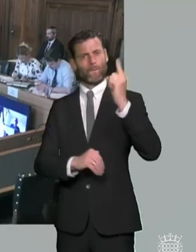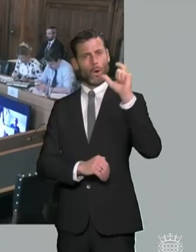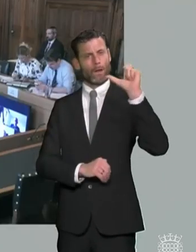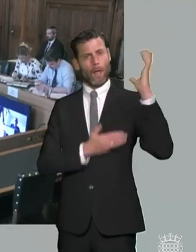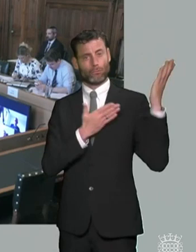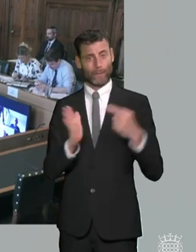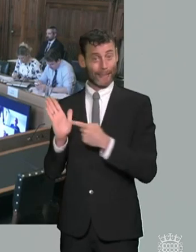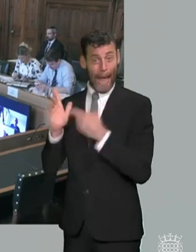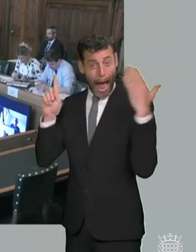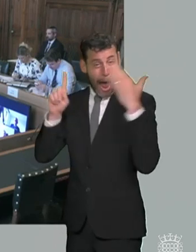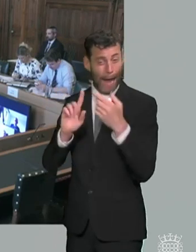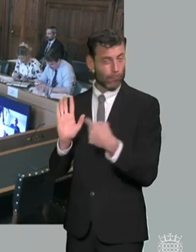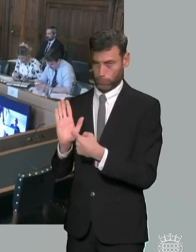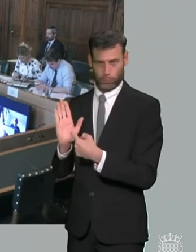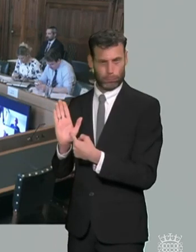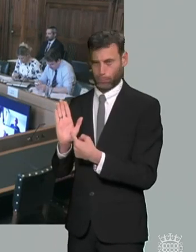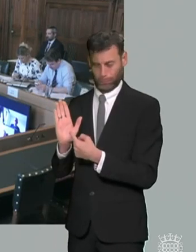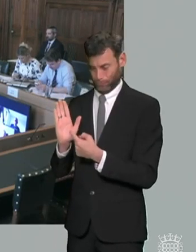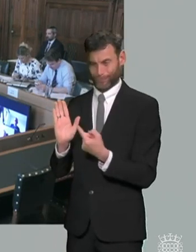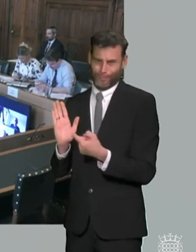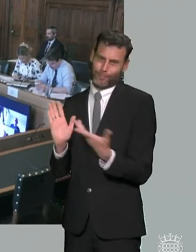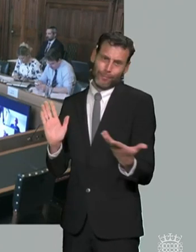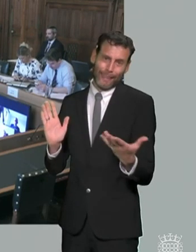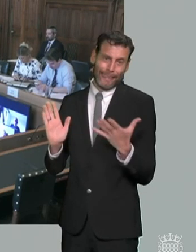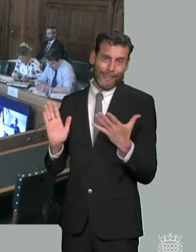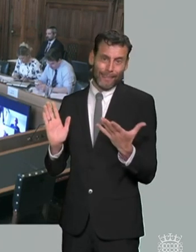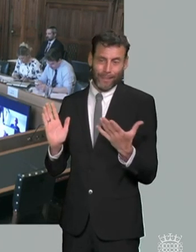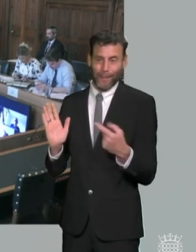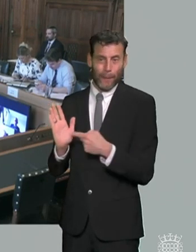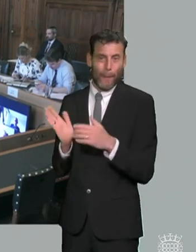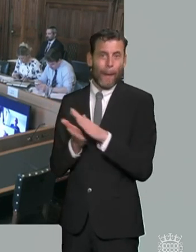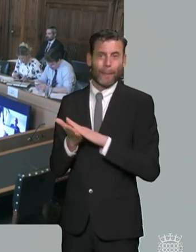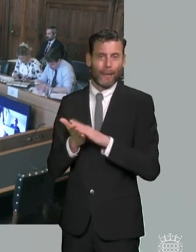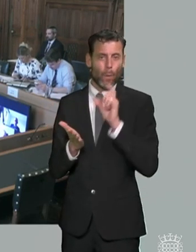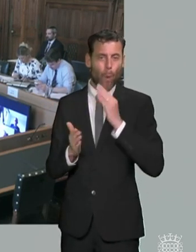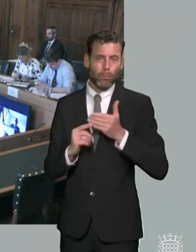thank you chair um i just had a question panel firstly about um the previous committee's send